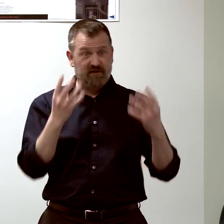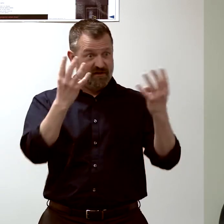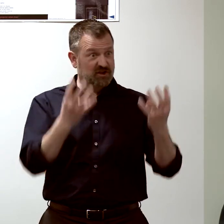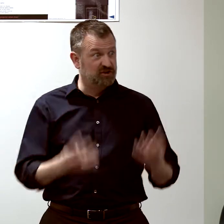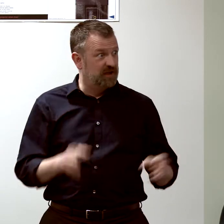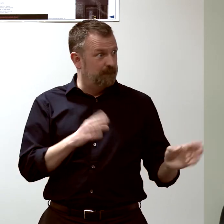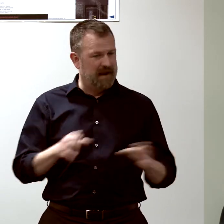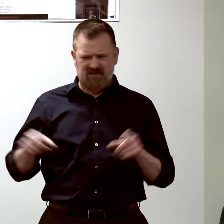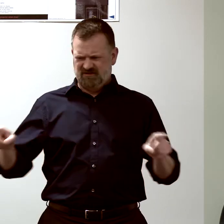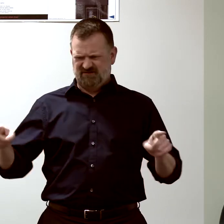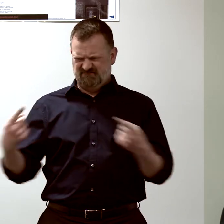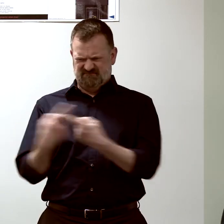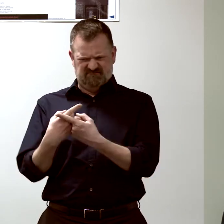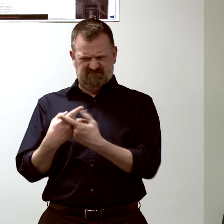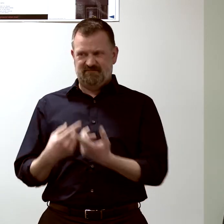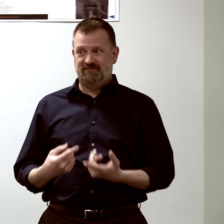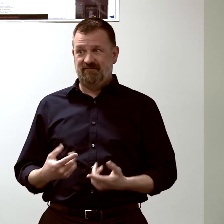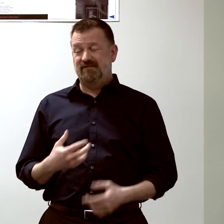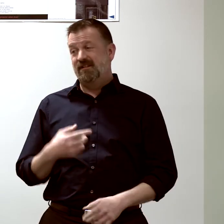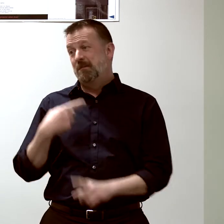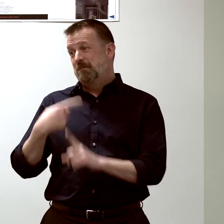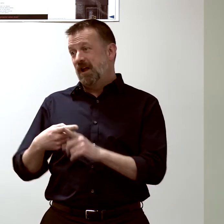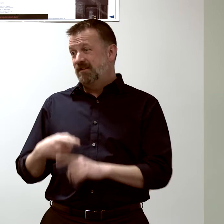the vaccine doesn't work so well.